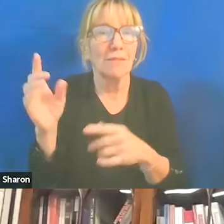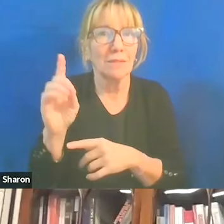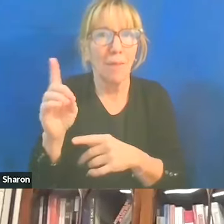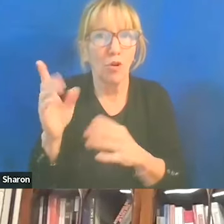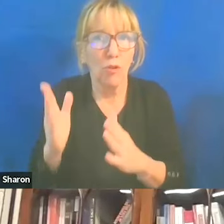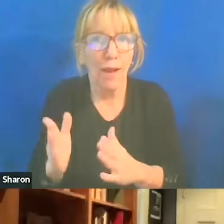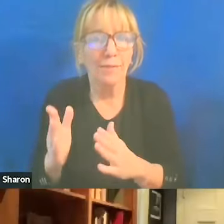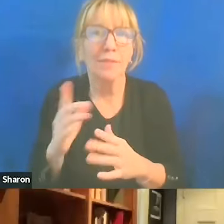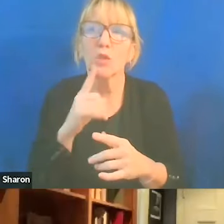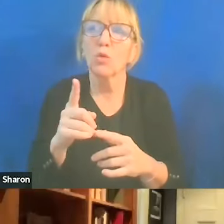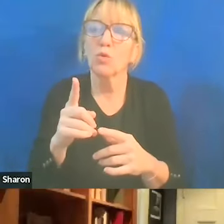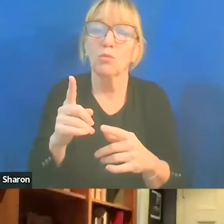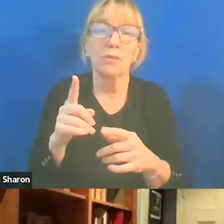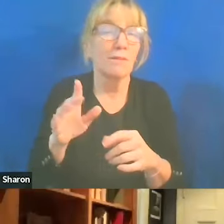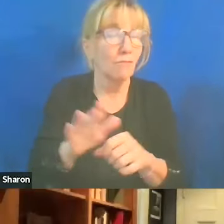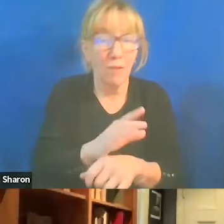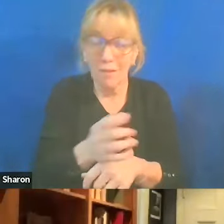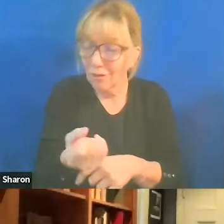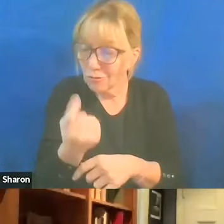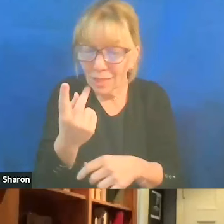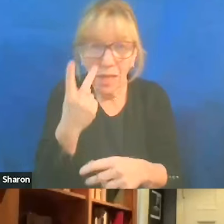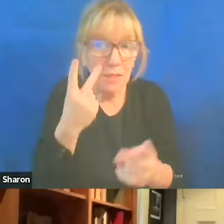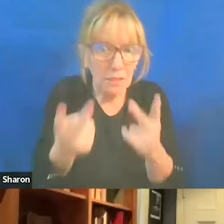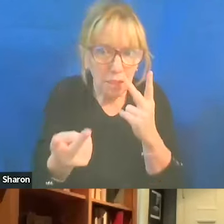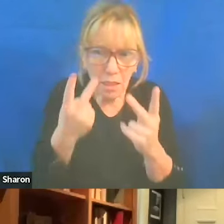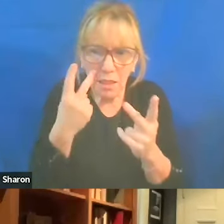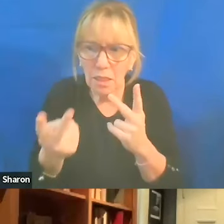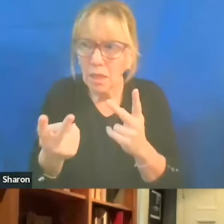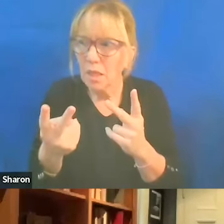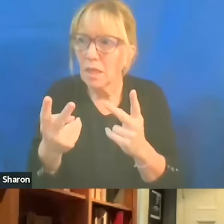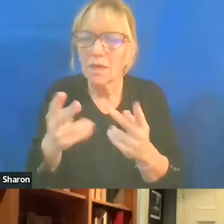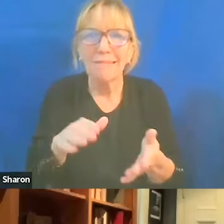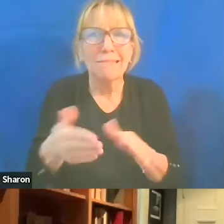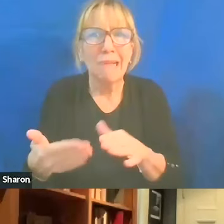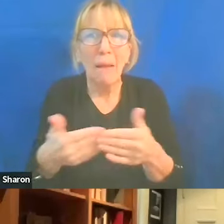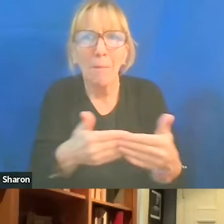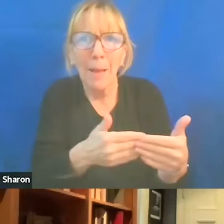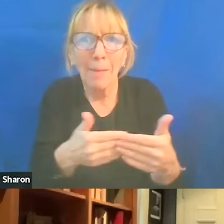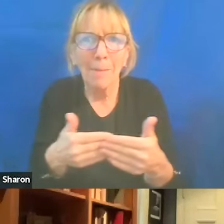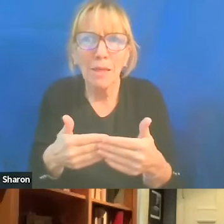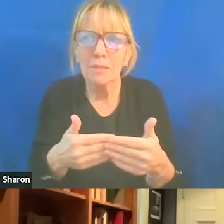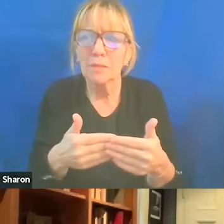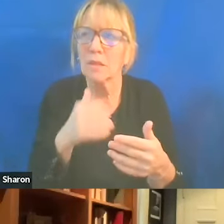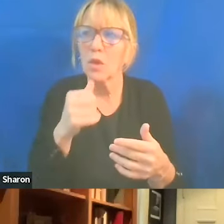You know, I fully understand it, seeing the... You know, when you see dead babies and you don't think, gee, this should stop.